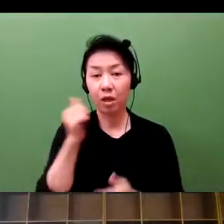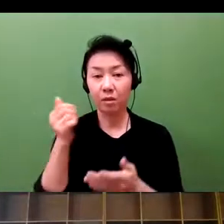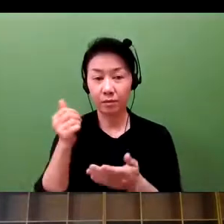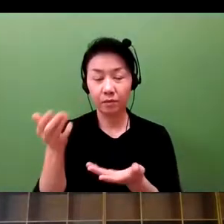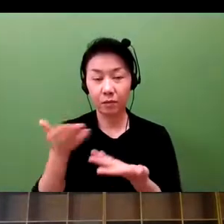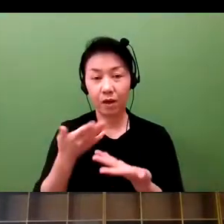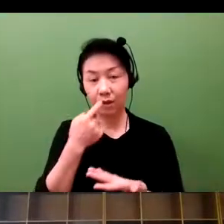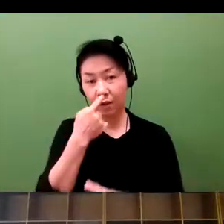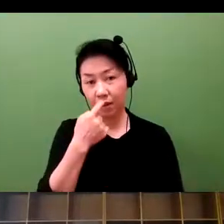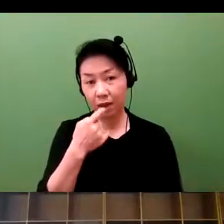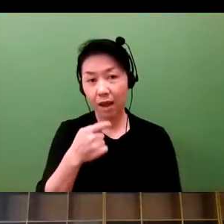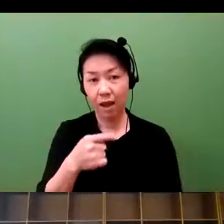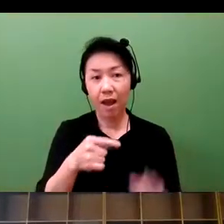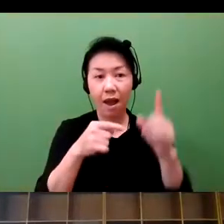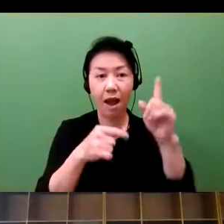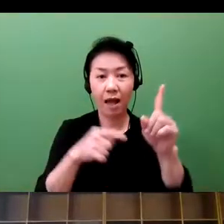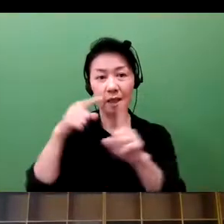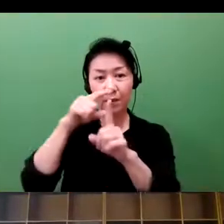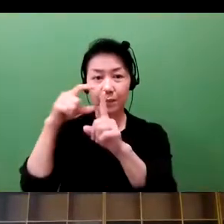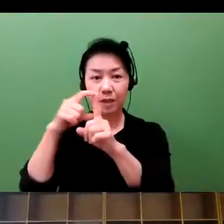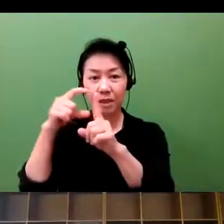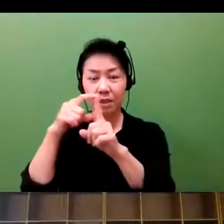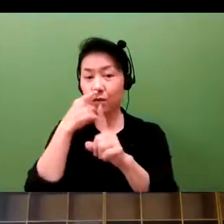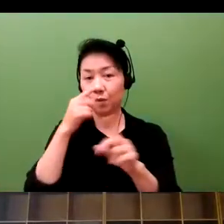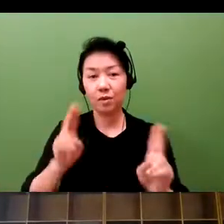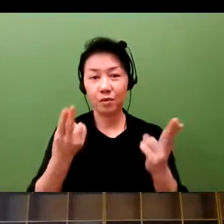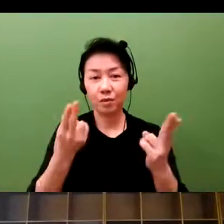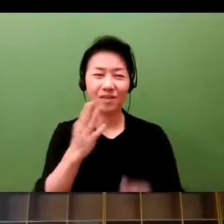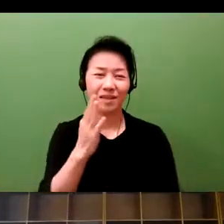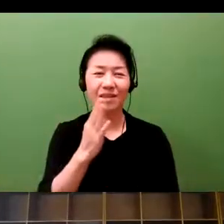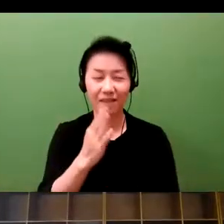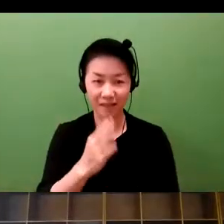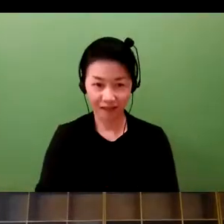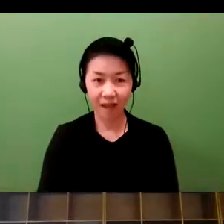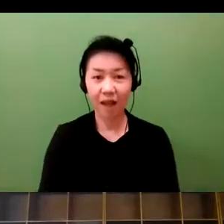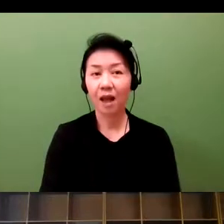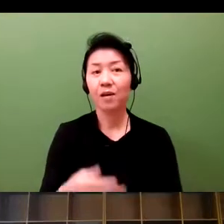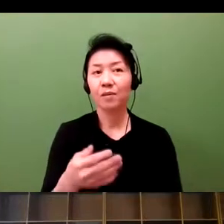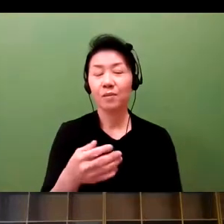and as has been mentioned, I am not an expert on IP-related matters.